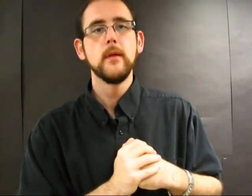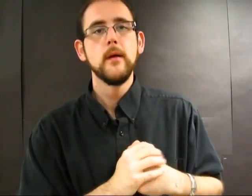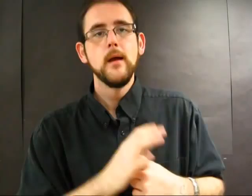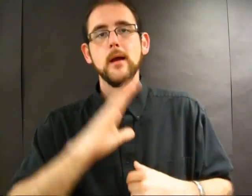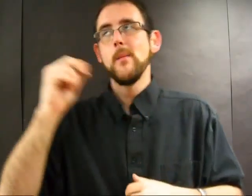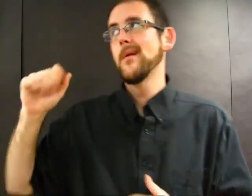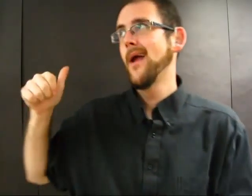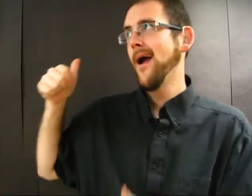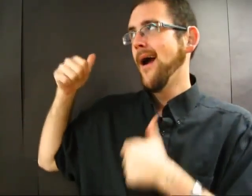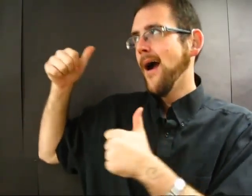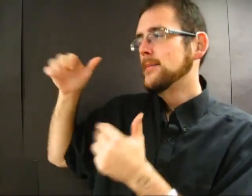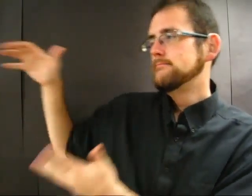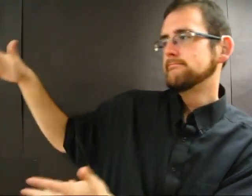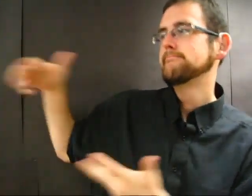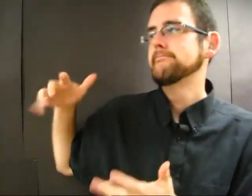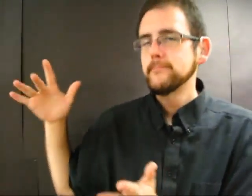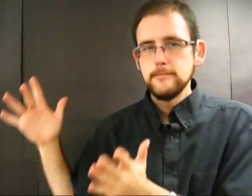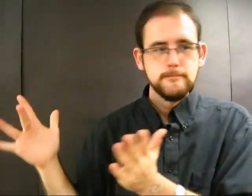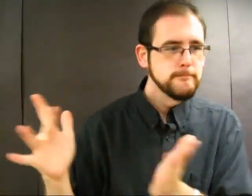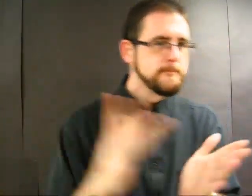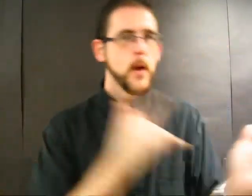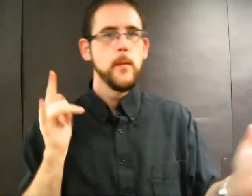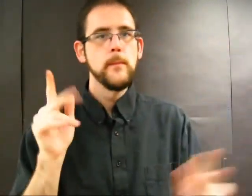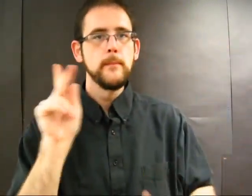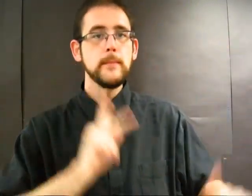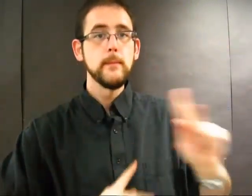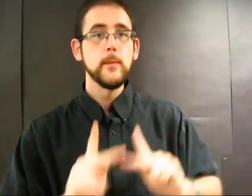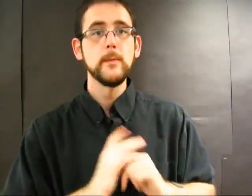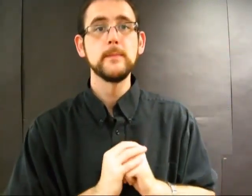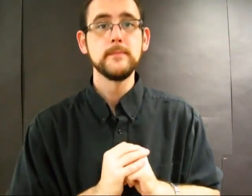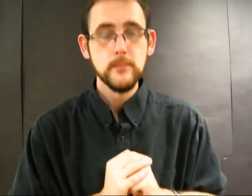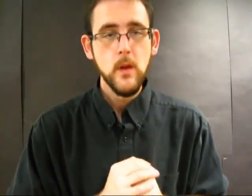They're thrilled about that, and immediately start exploiting the people.